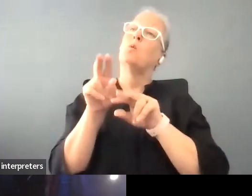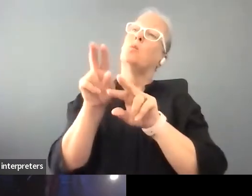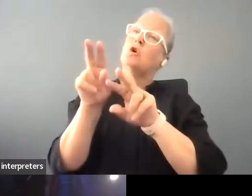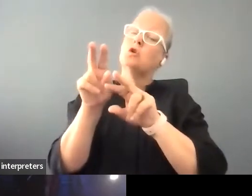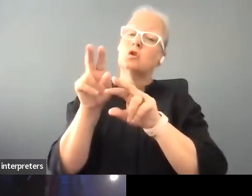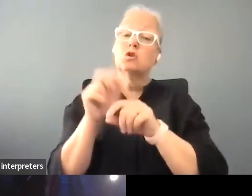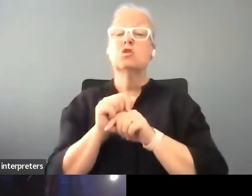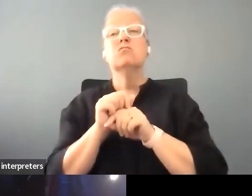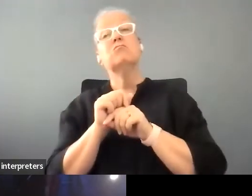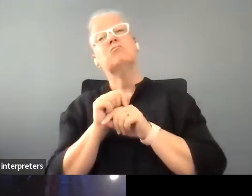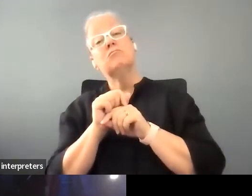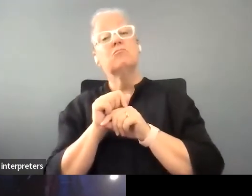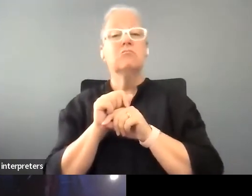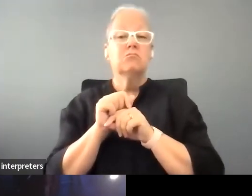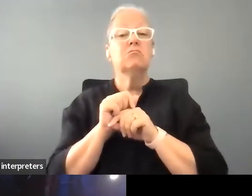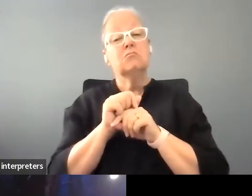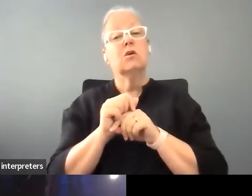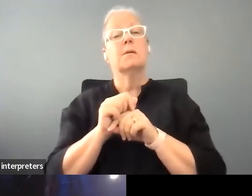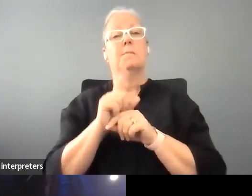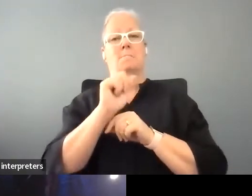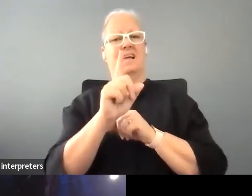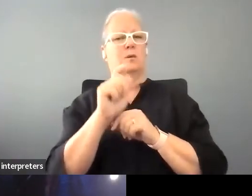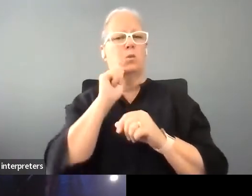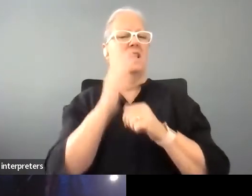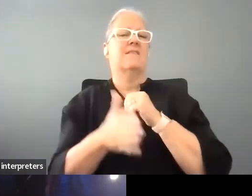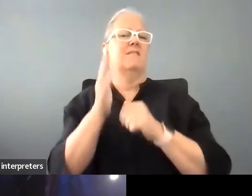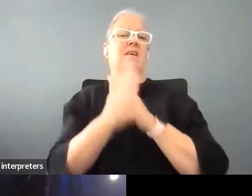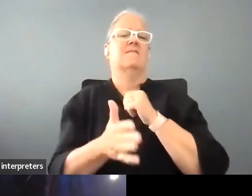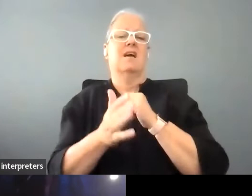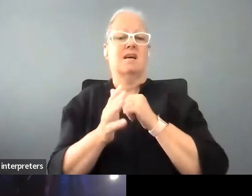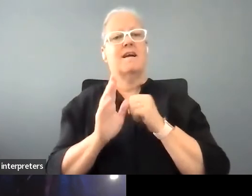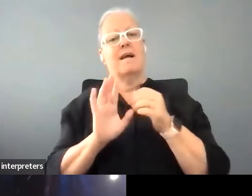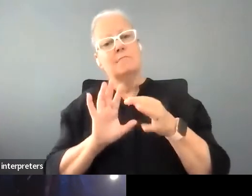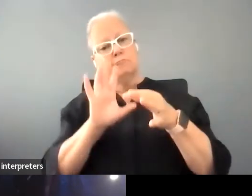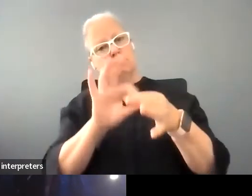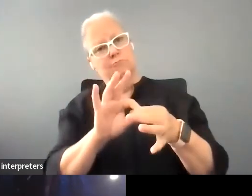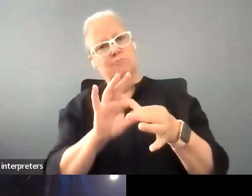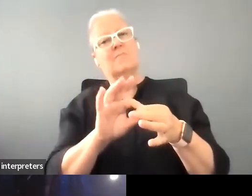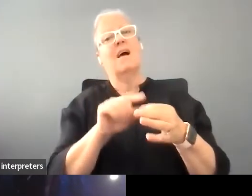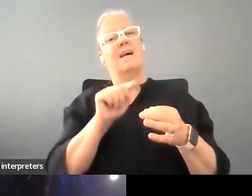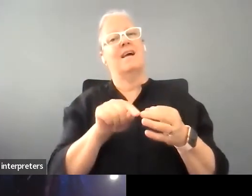that, that you would never actually be engaged as an artist yourself and so there was a